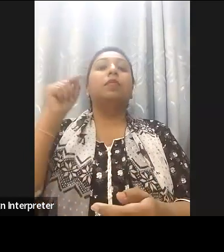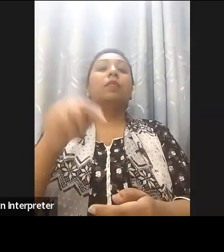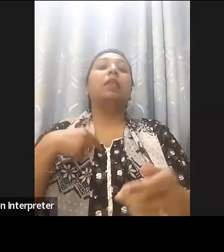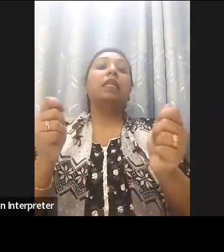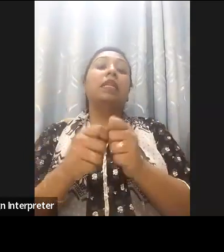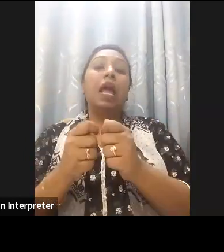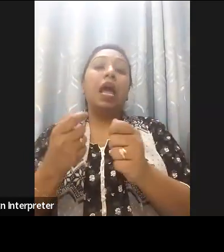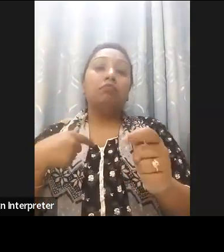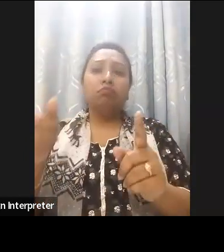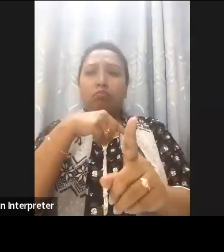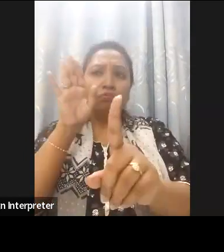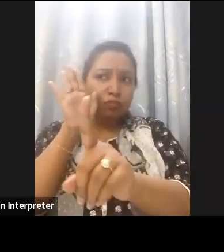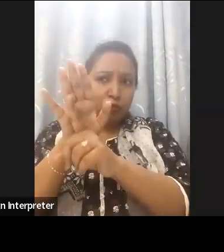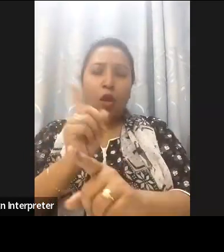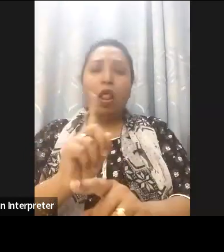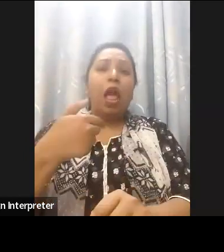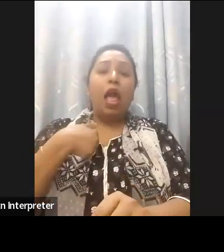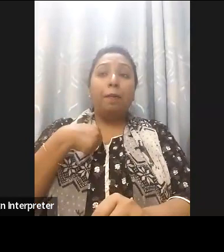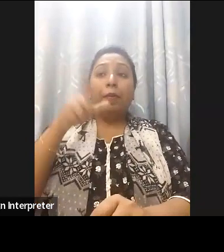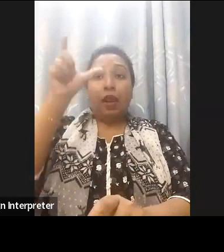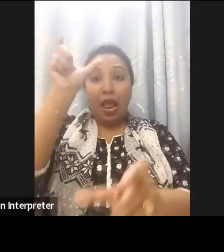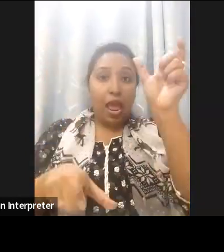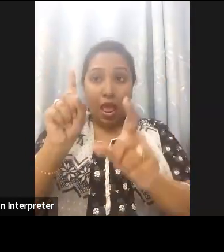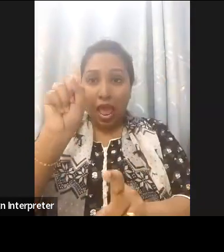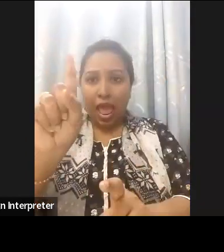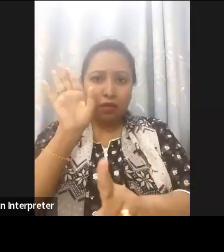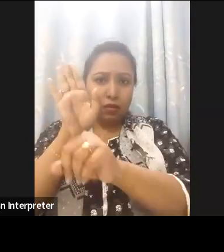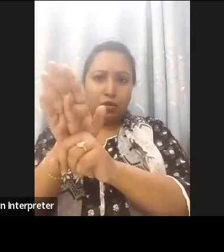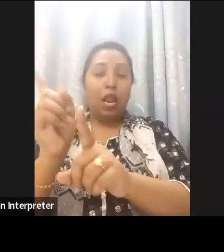with human rights but also we're helping the development of the country in general. So I